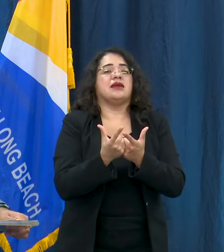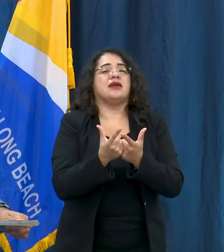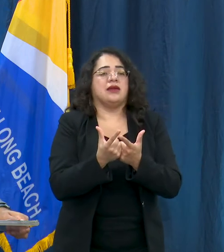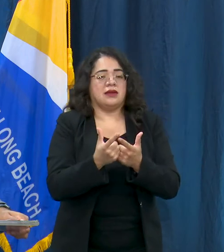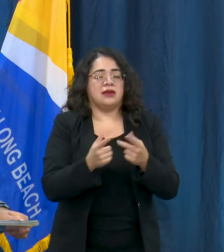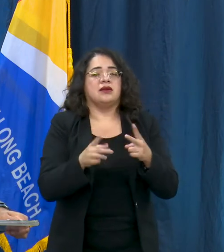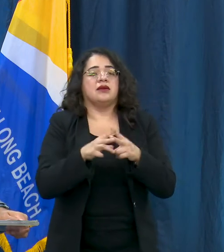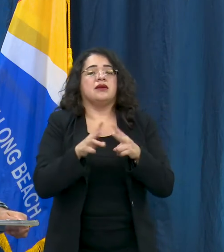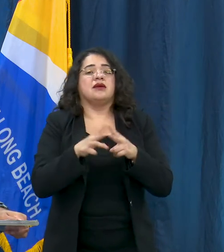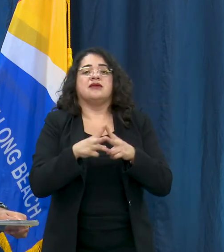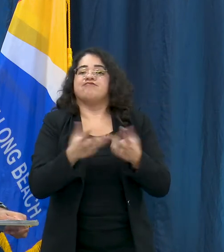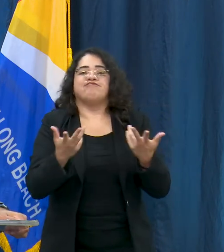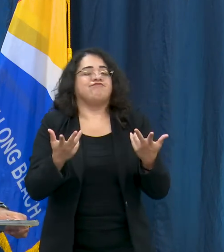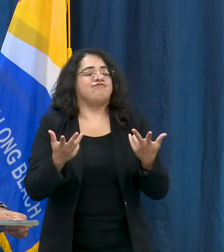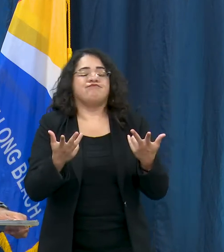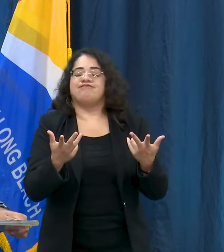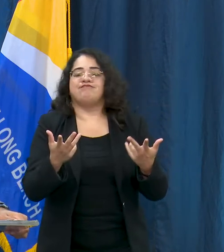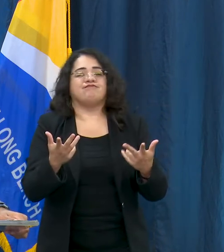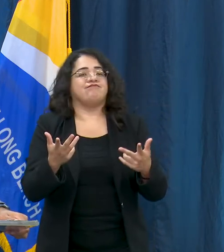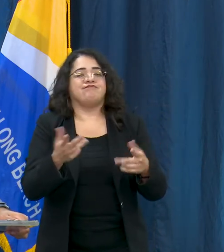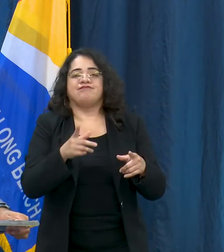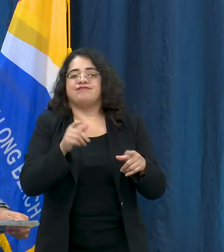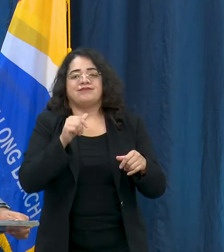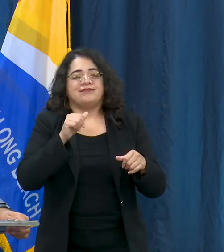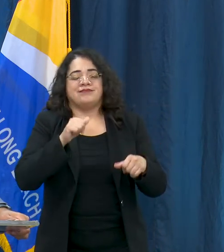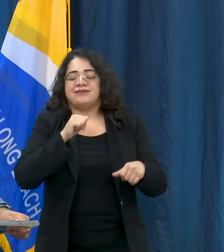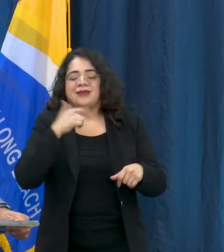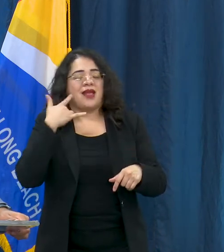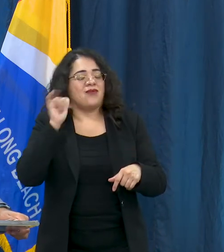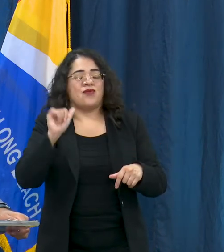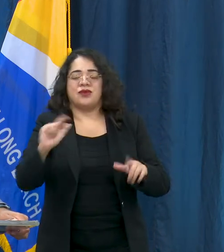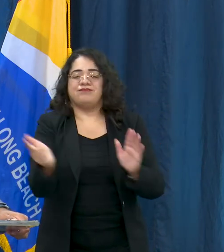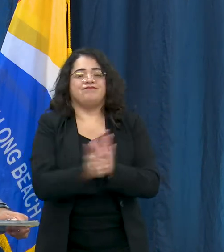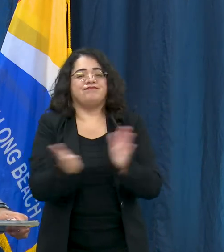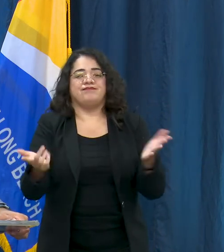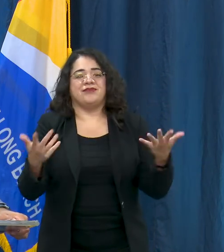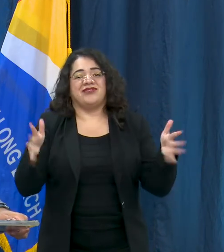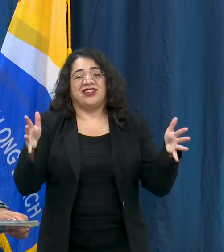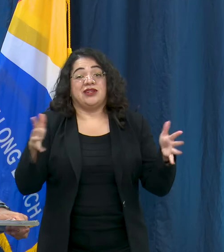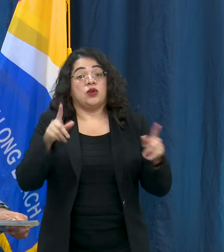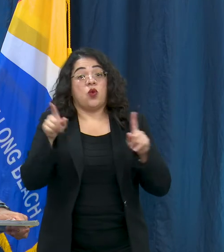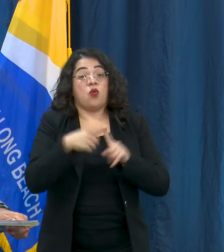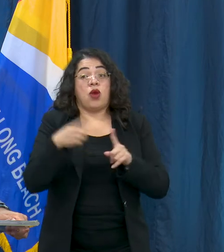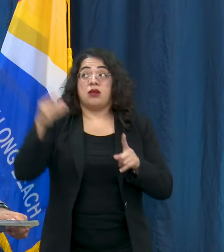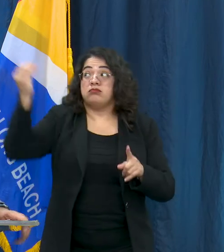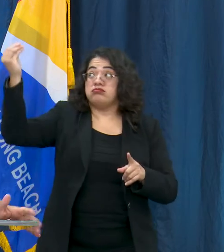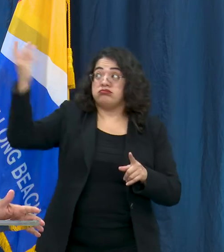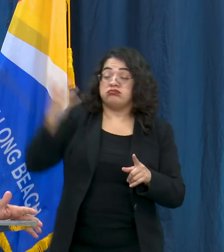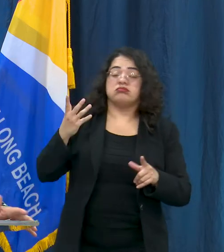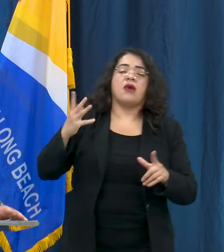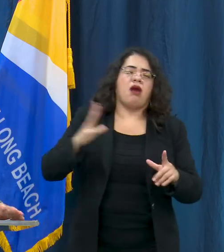of California and we've been given no indication as to when they will be allowed and so as of now they are